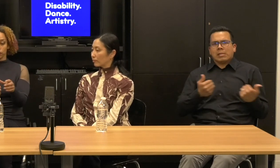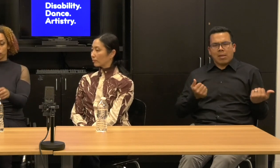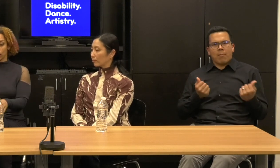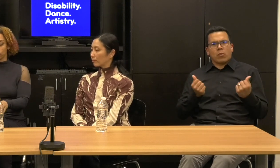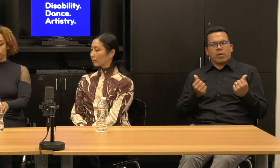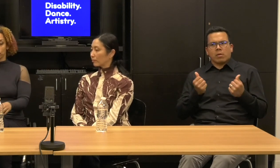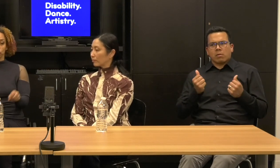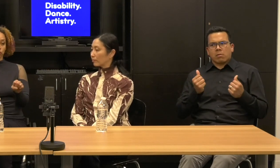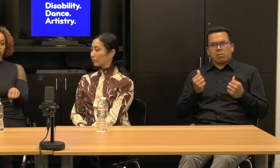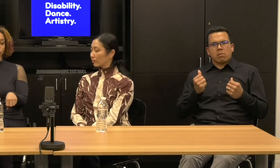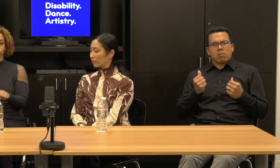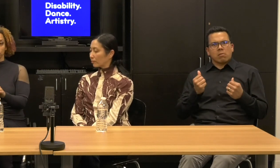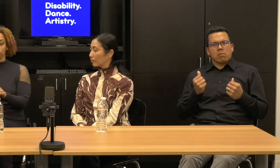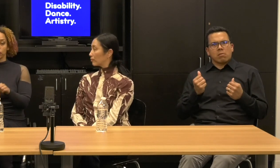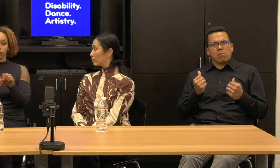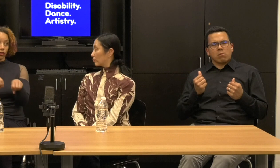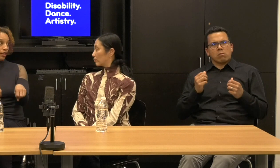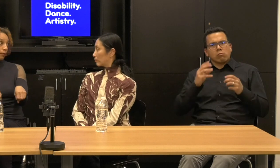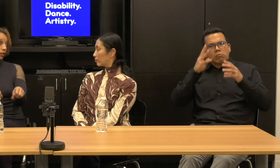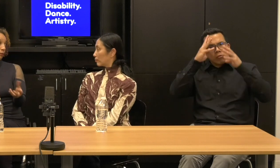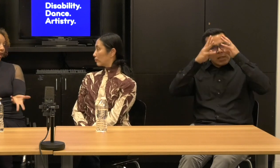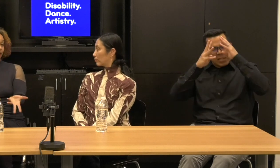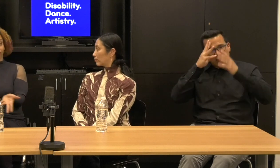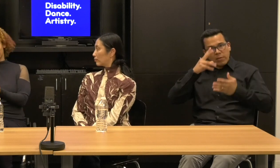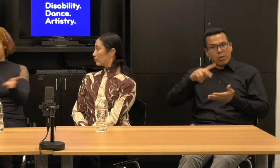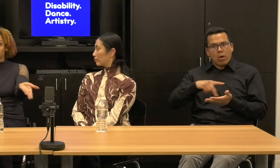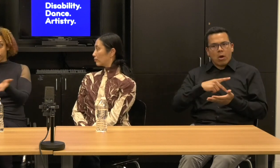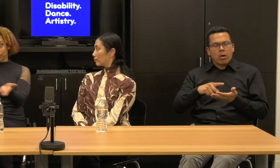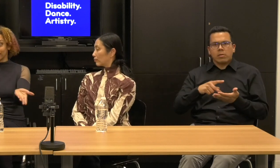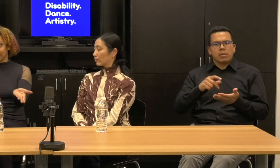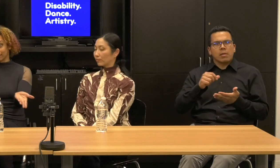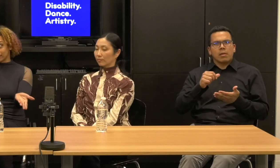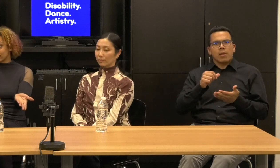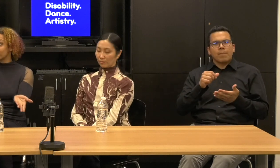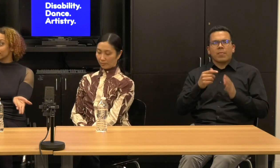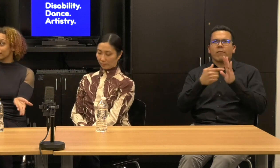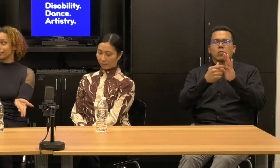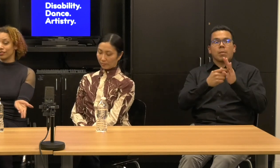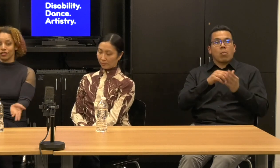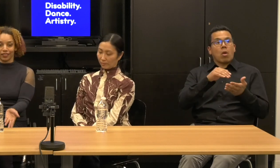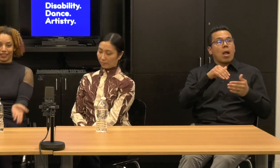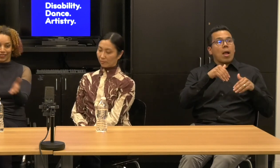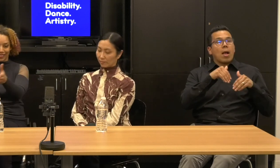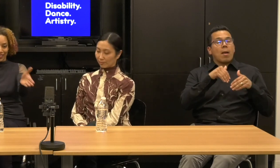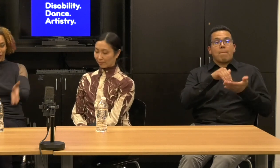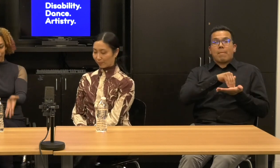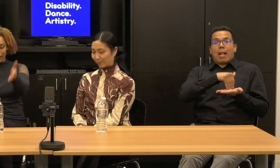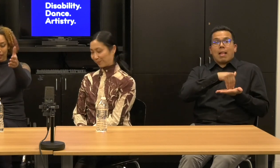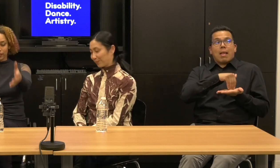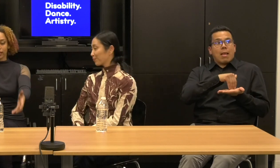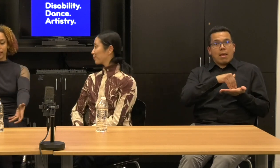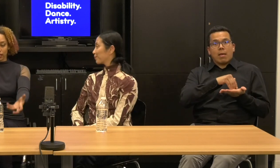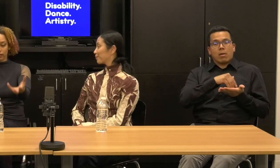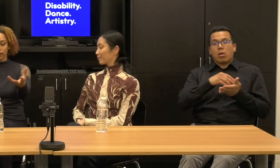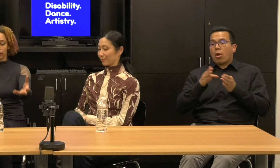If you just dropped someone who is disabled in a ballet that's not physically integrated dance, it's, you know, it's not physically integrated.